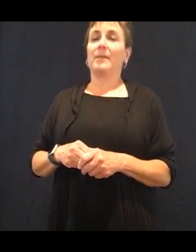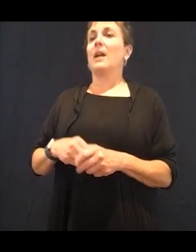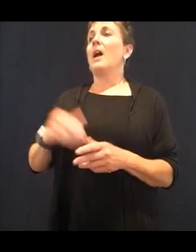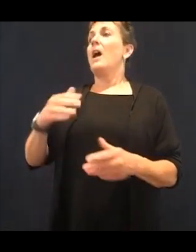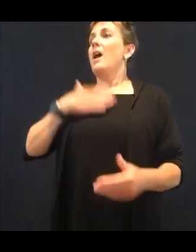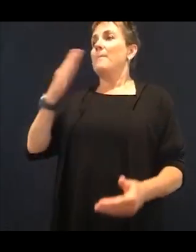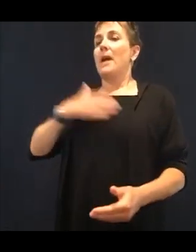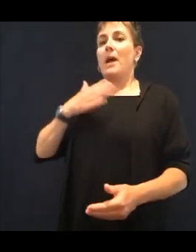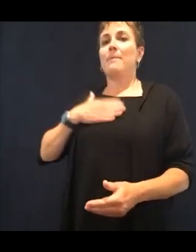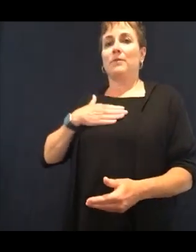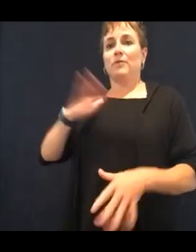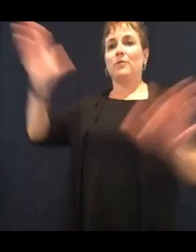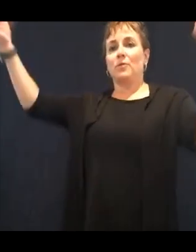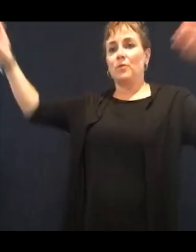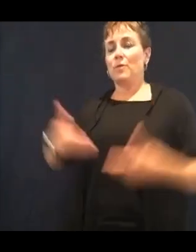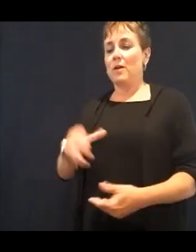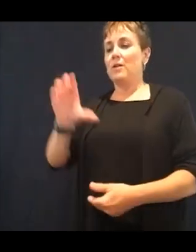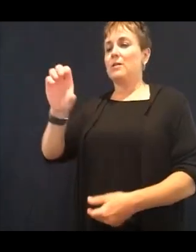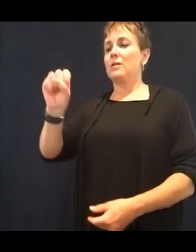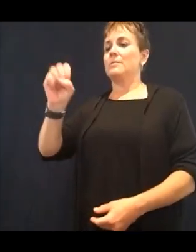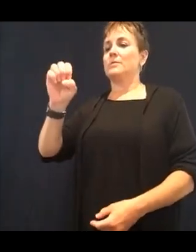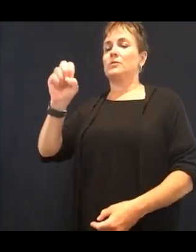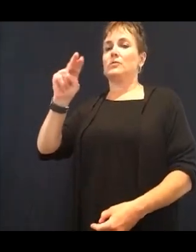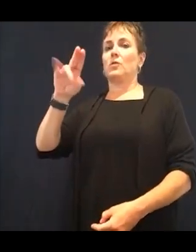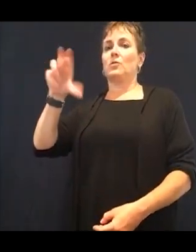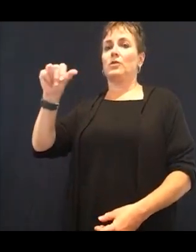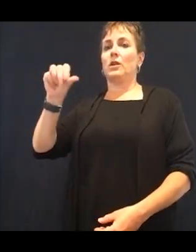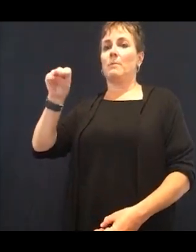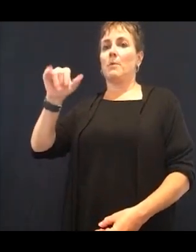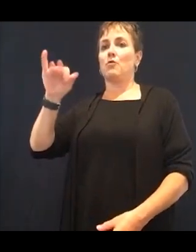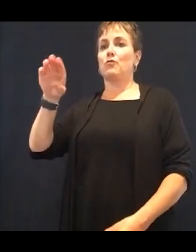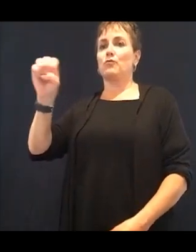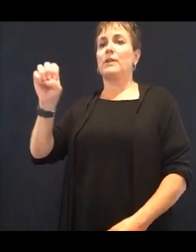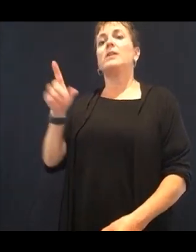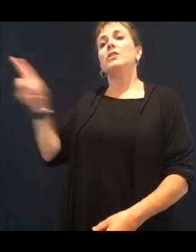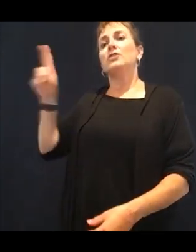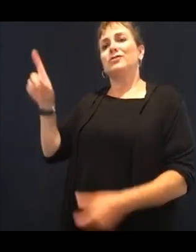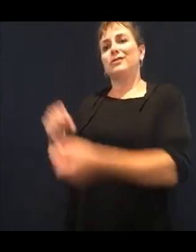Naughty Nice, a health, fitness and lifestyle coaching practice, helping and